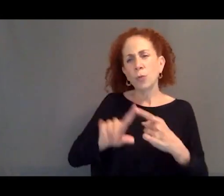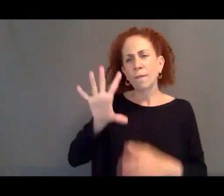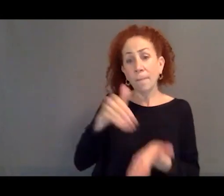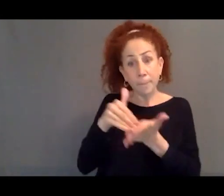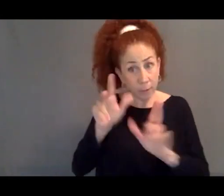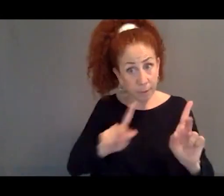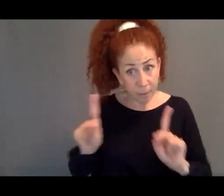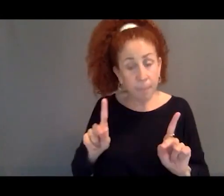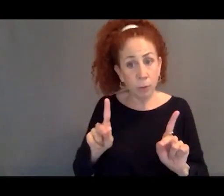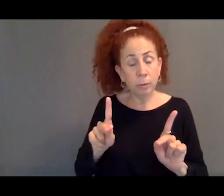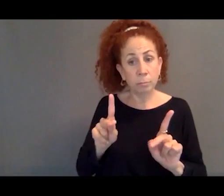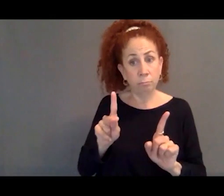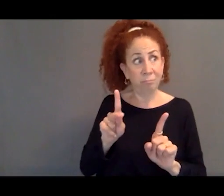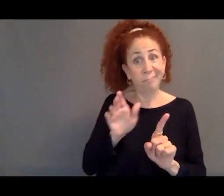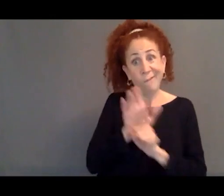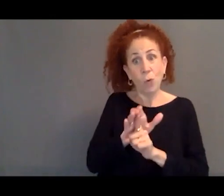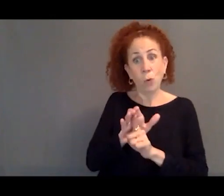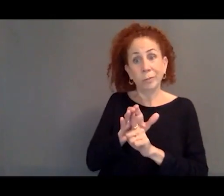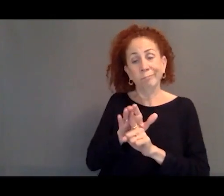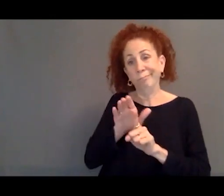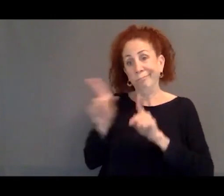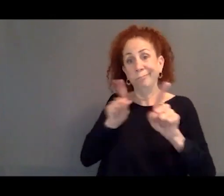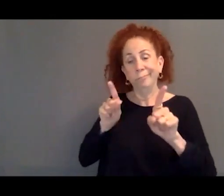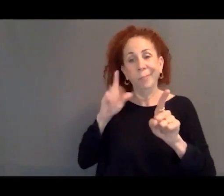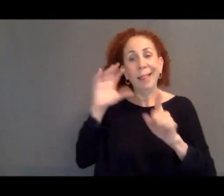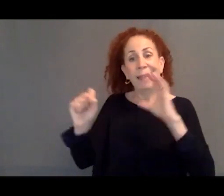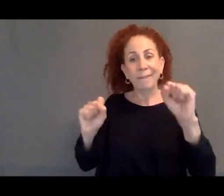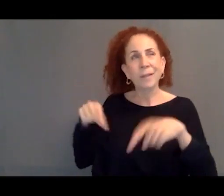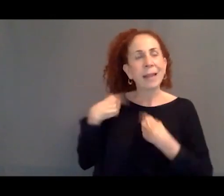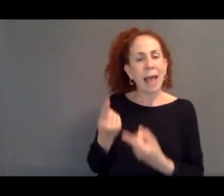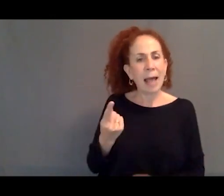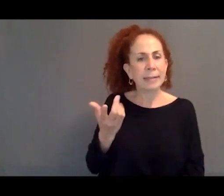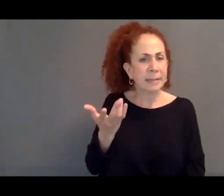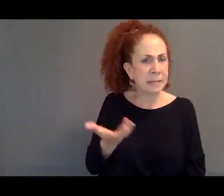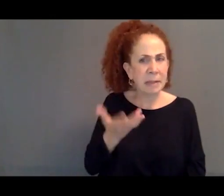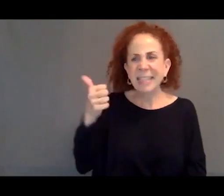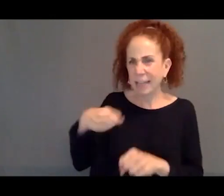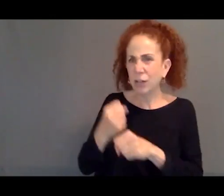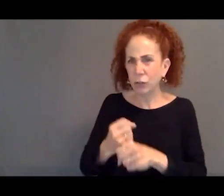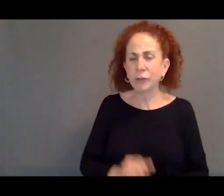displaced, say, over the last decade